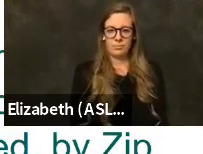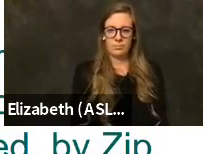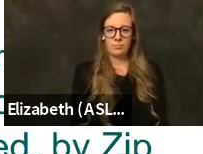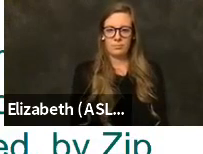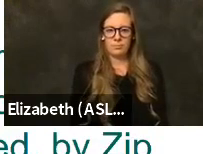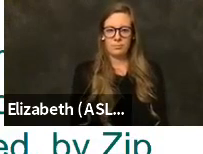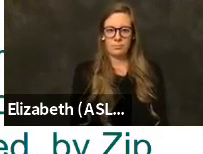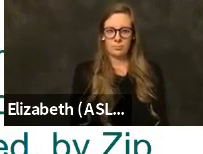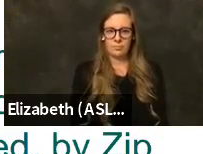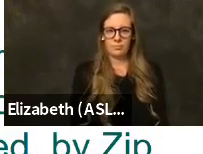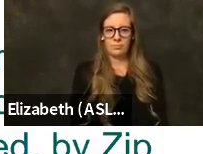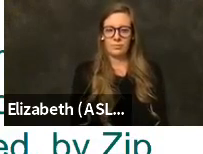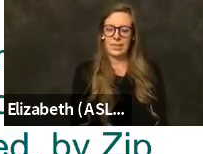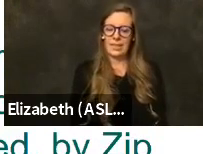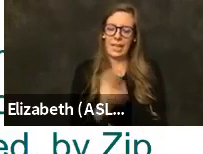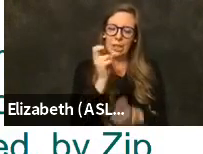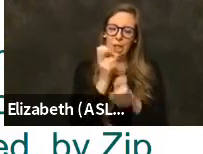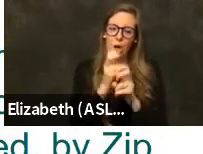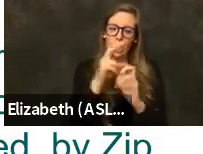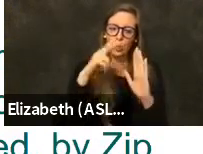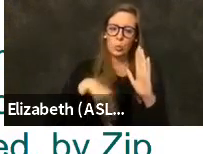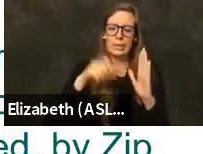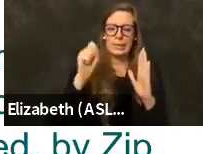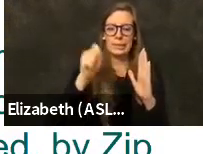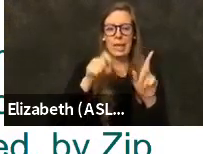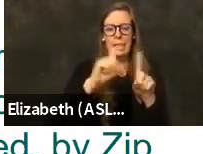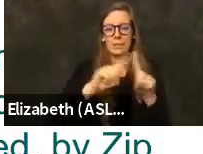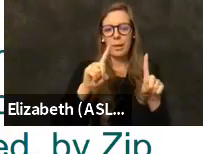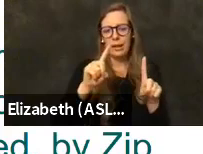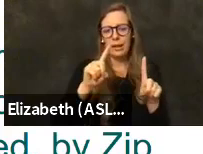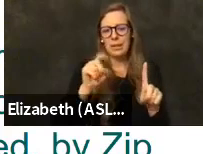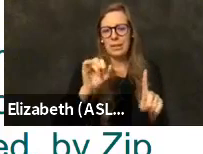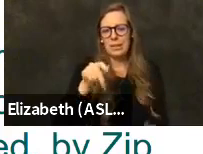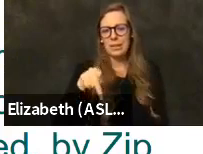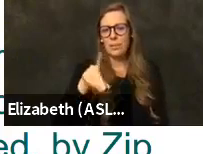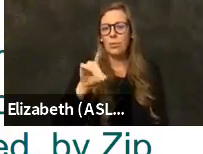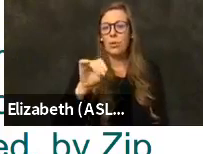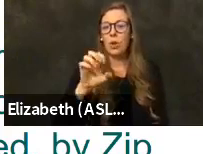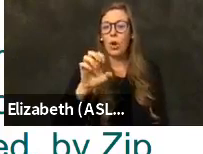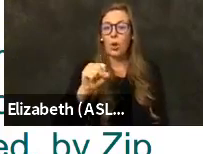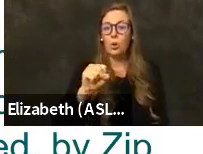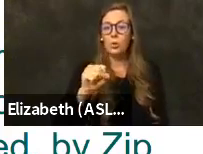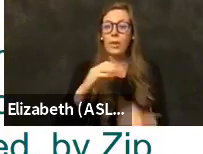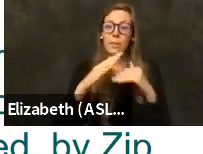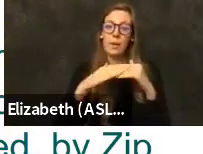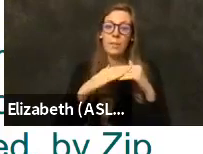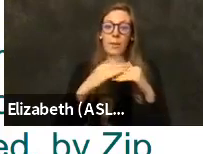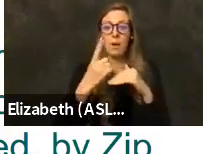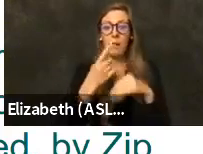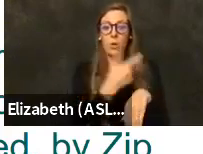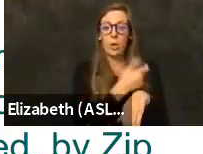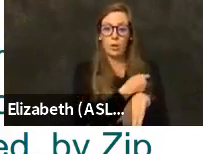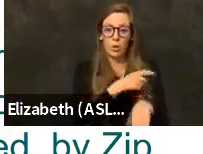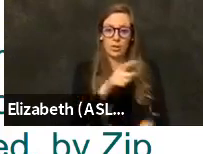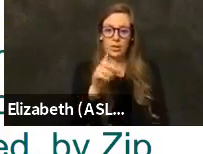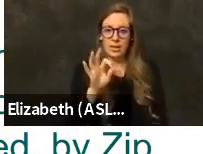It's a hard slide to read, but the zip codes with the highest proportion of residents with at least one dose are nine five four four four twenty six percent.